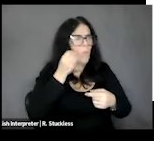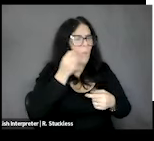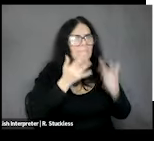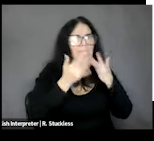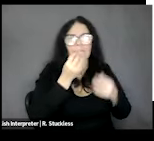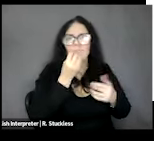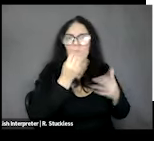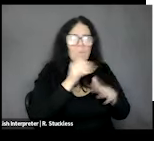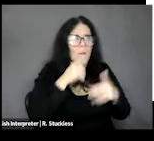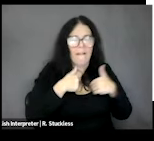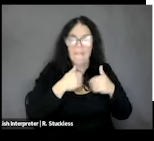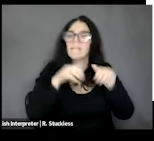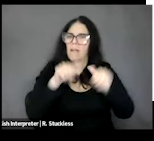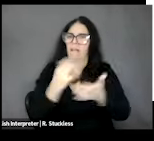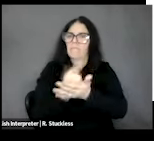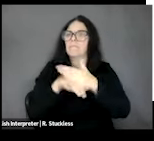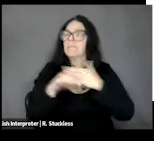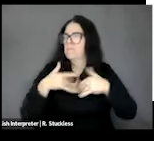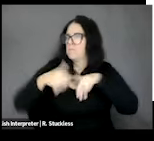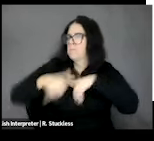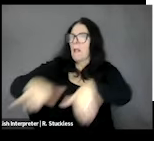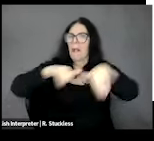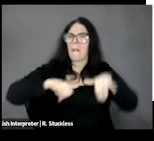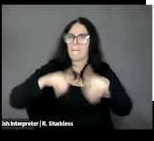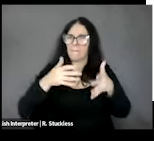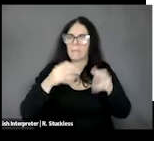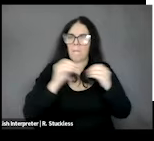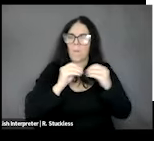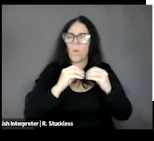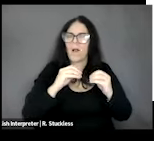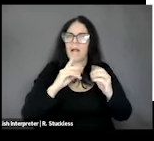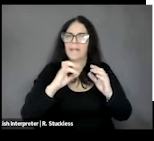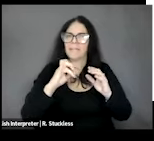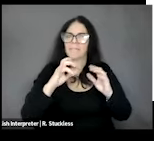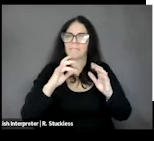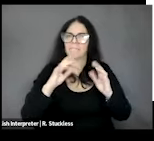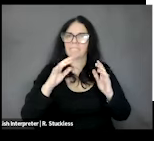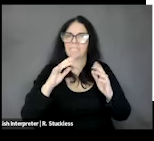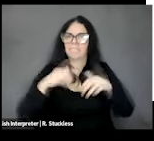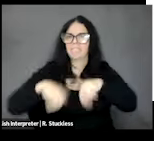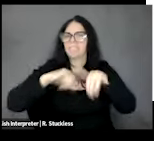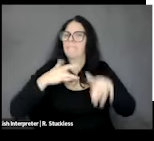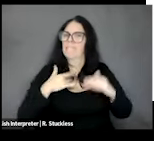being able to - just by making it obvious that they're the ones who are in need of